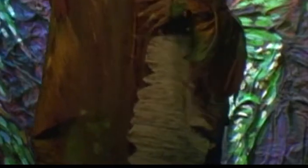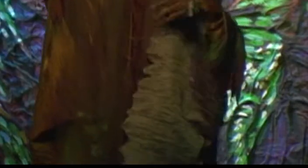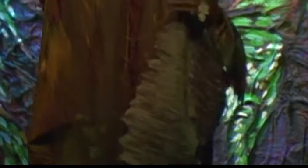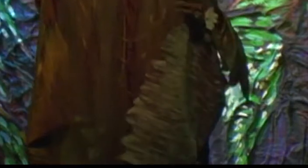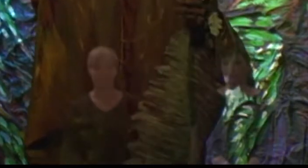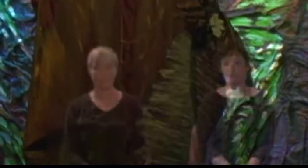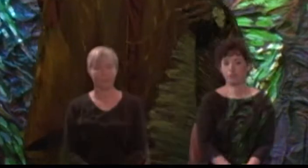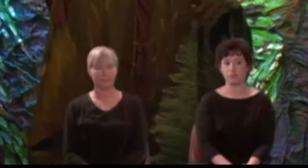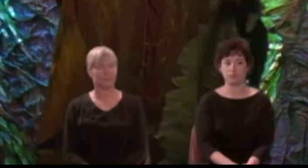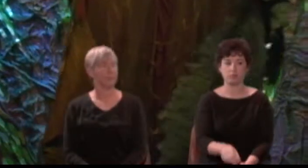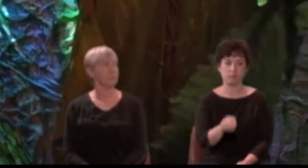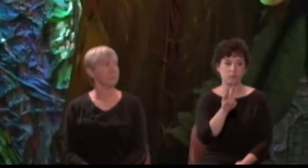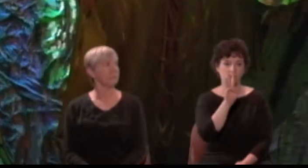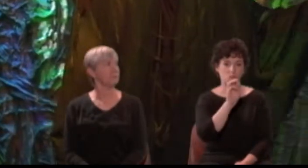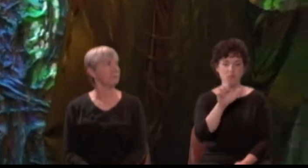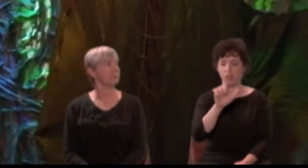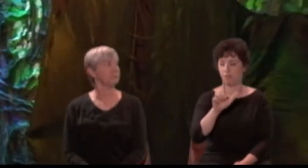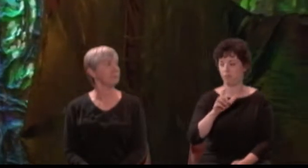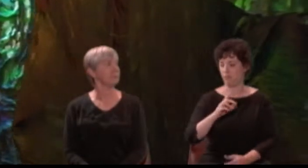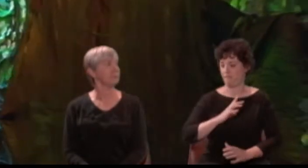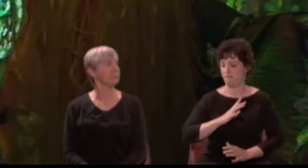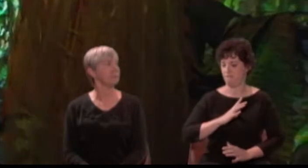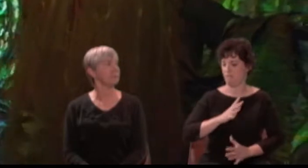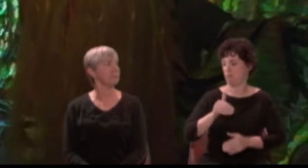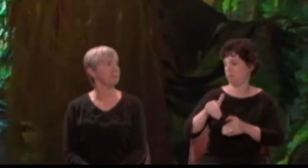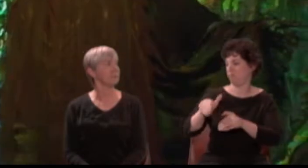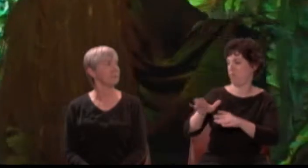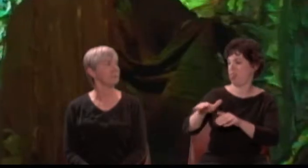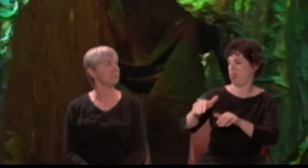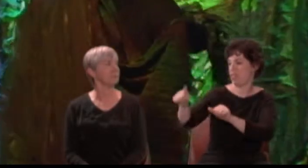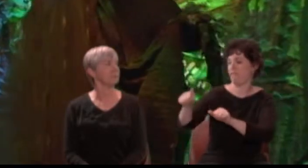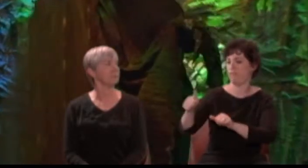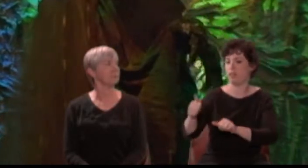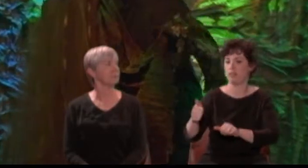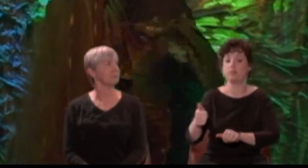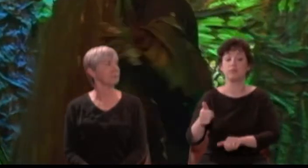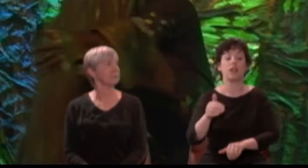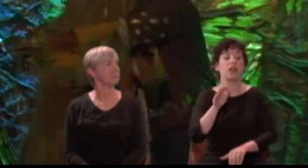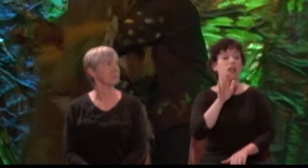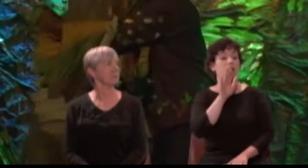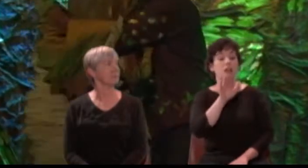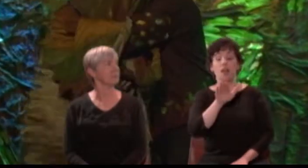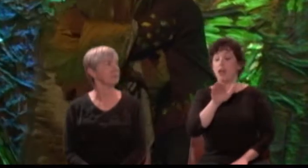Oberon: Well, go thy way. My gentle Puck, come hither.